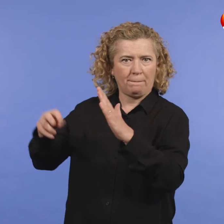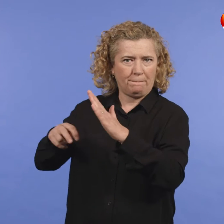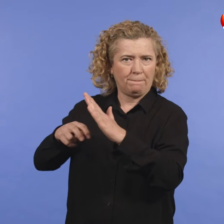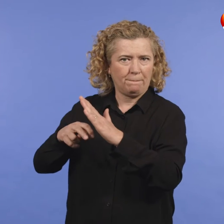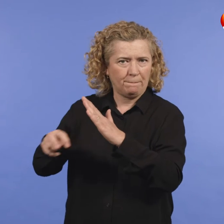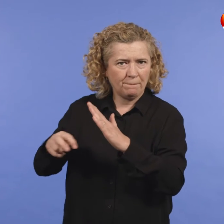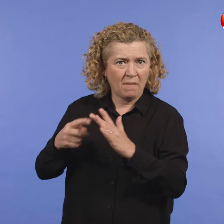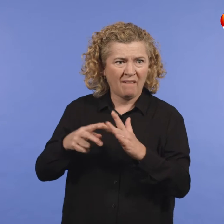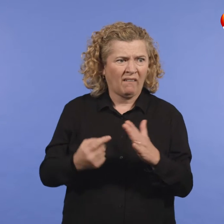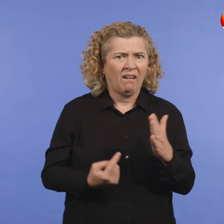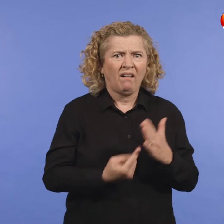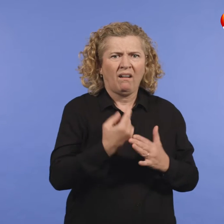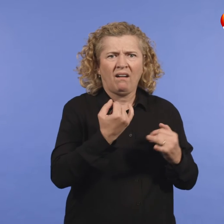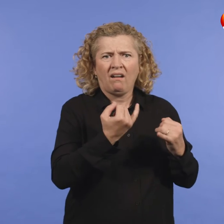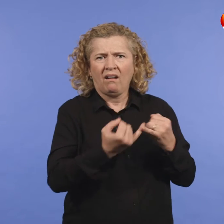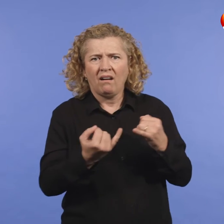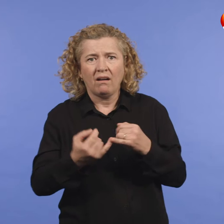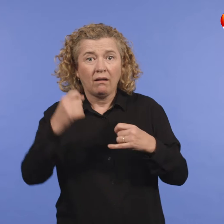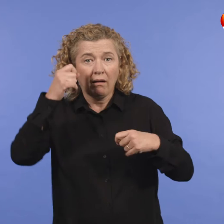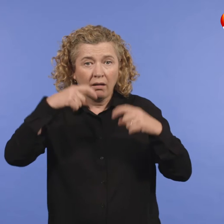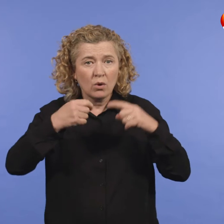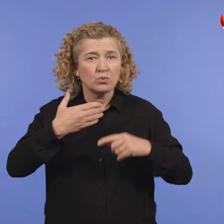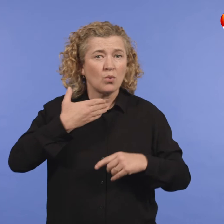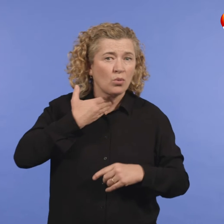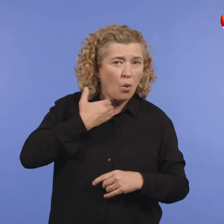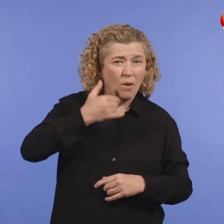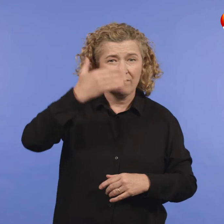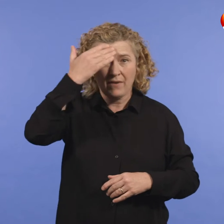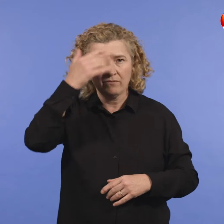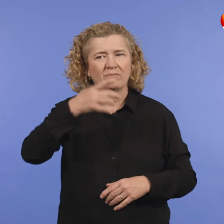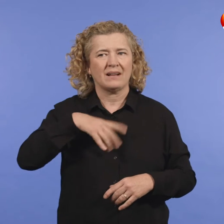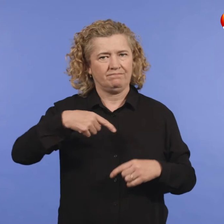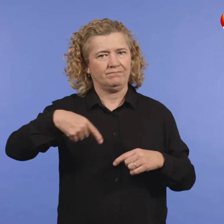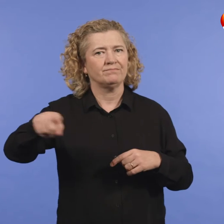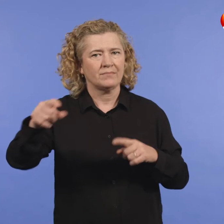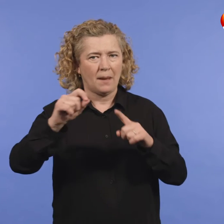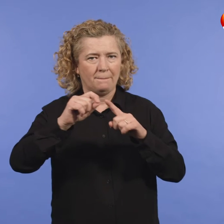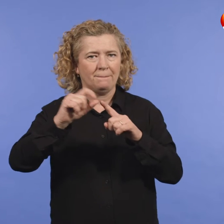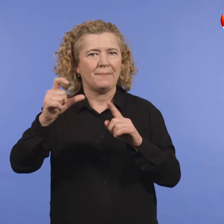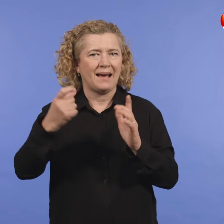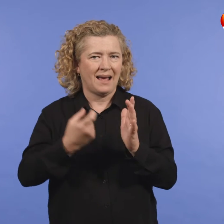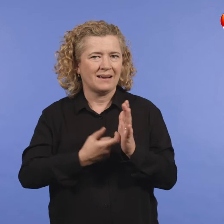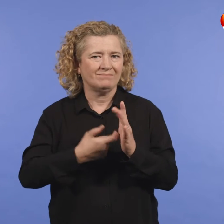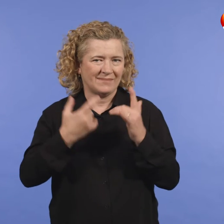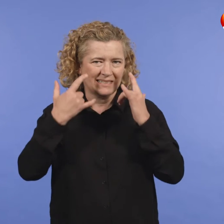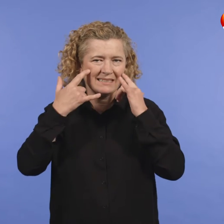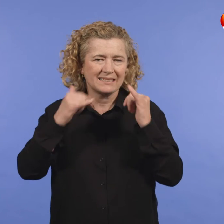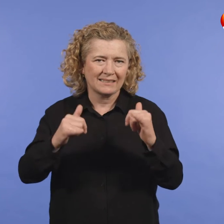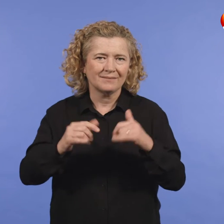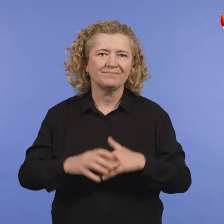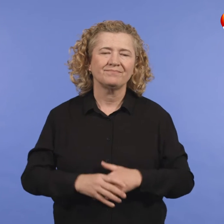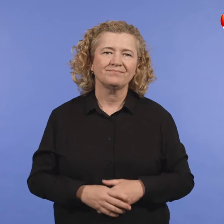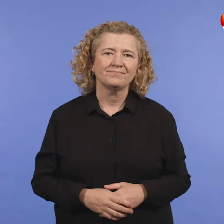then monitor for symptoms whilst quarantining at home and get tested if symptoms emerge.